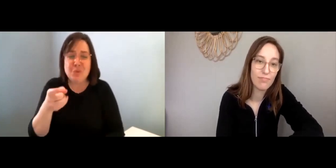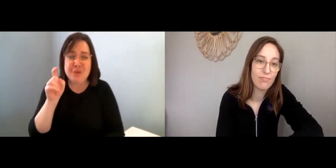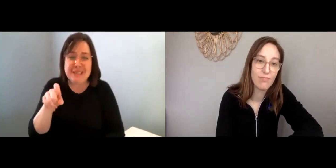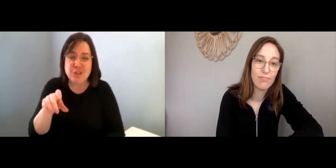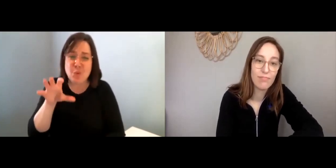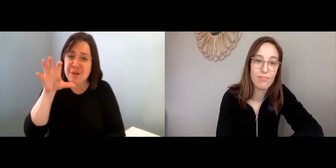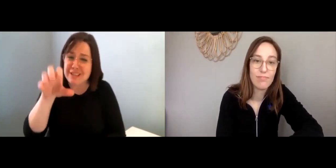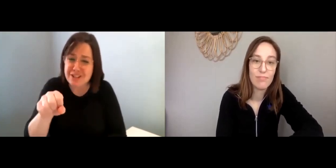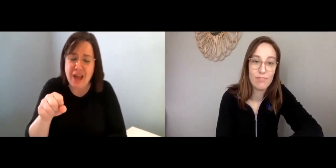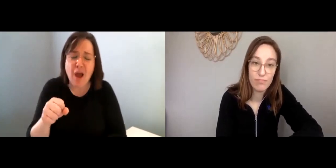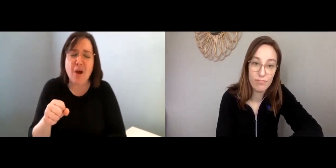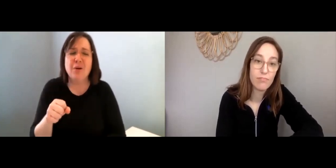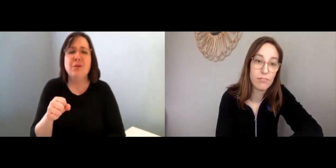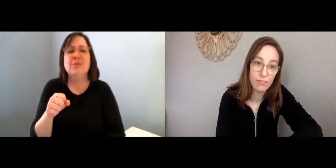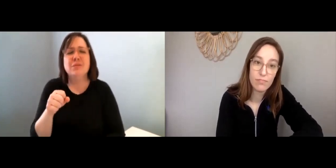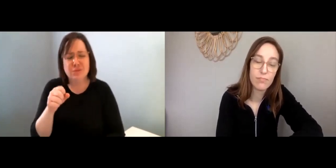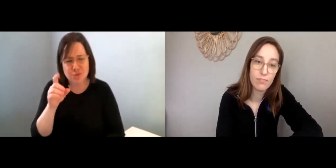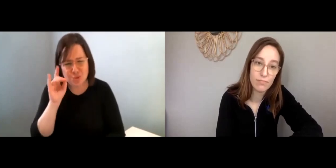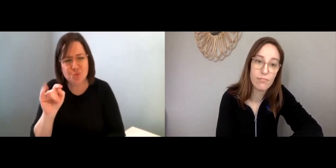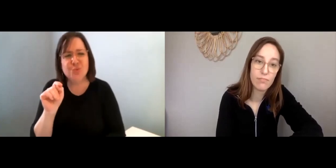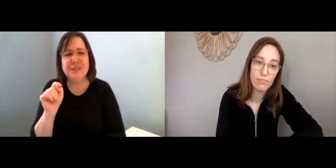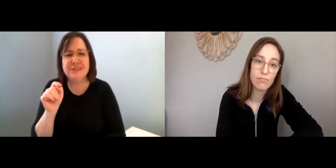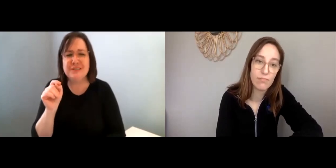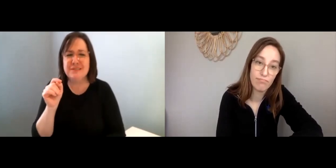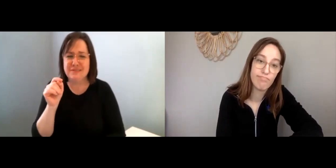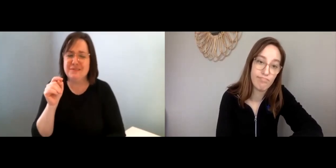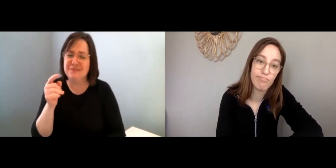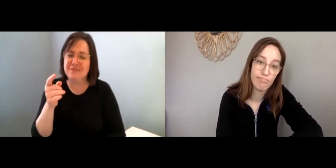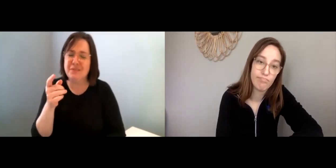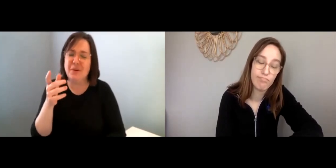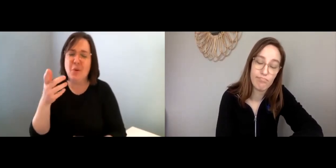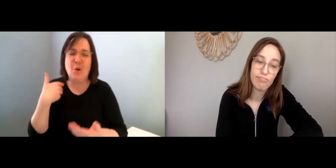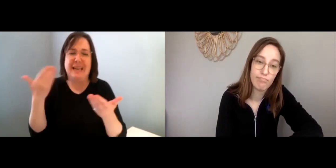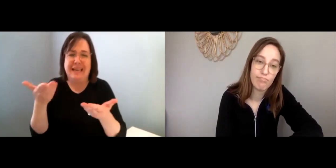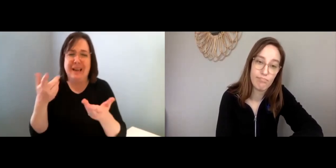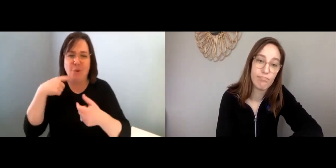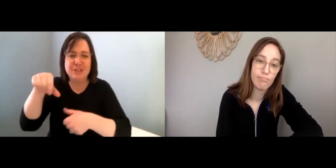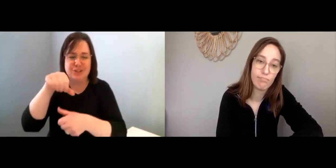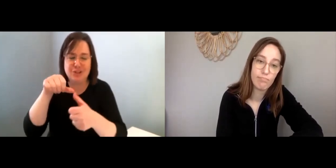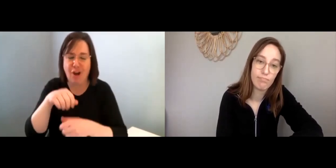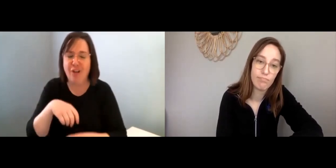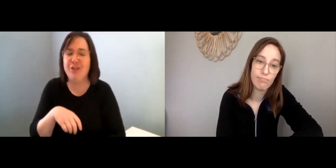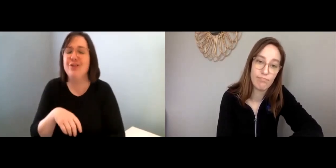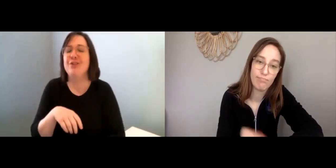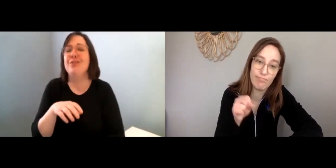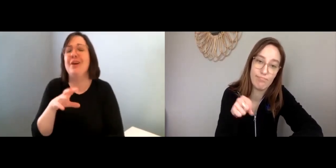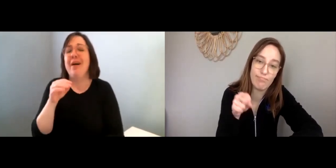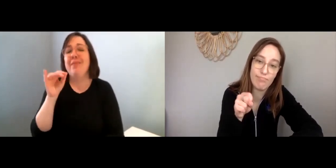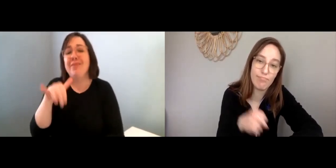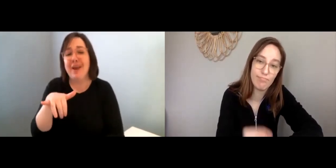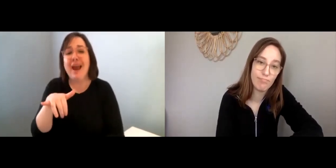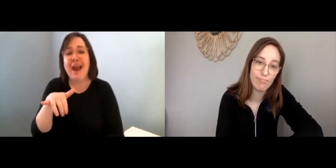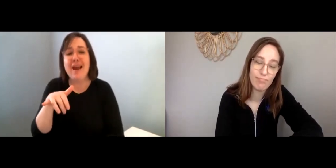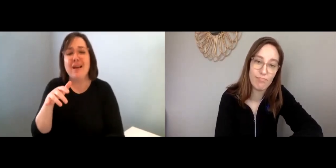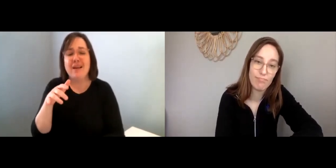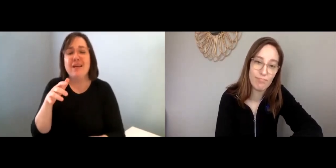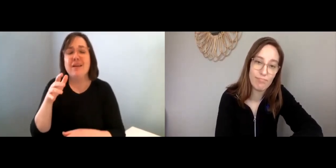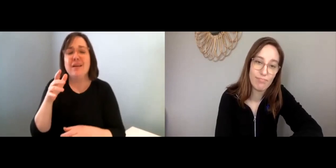If you need to reach out, do it. We’re here for each other.